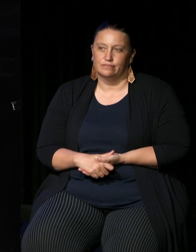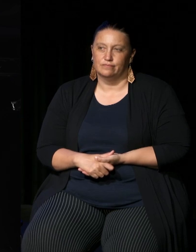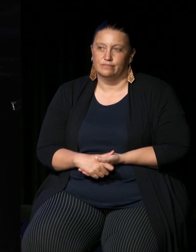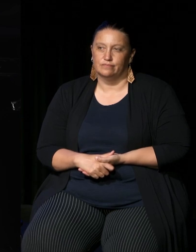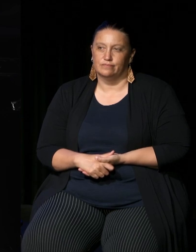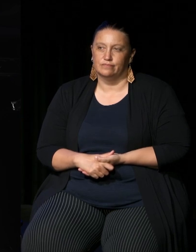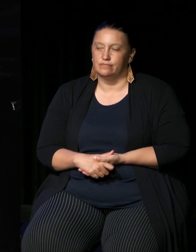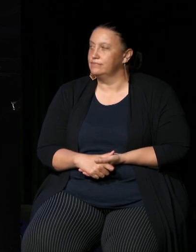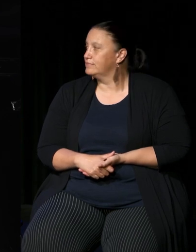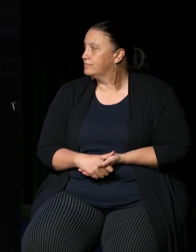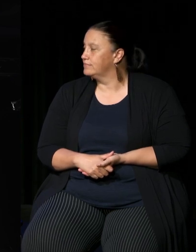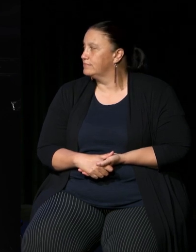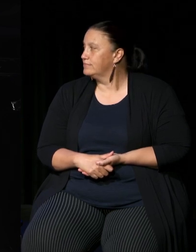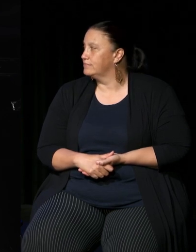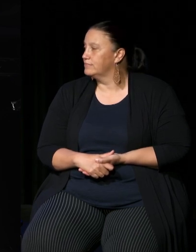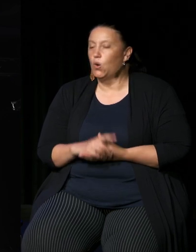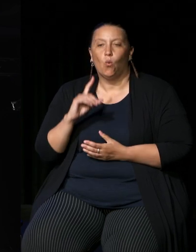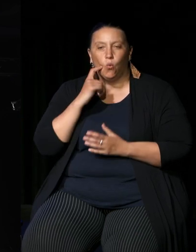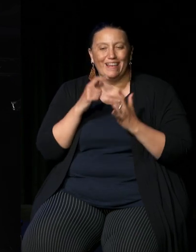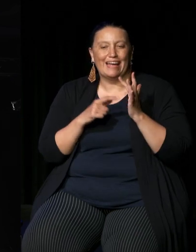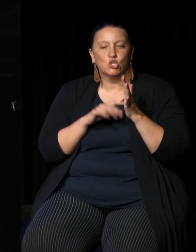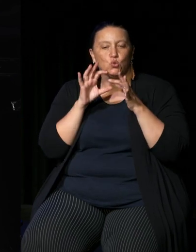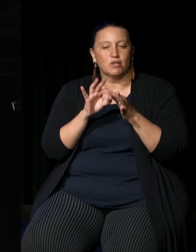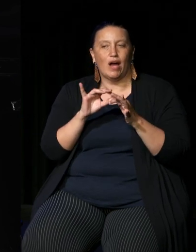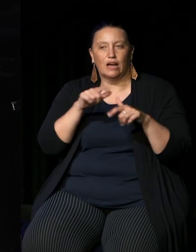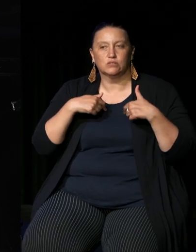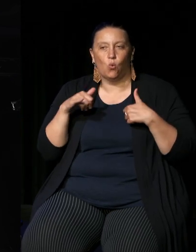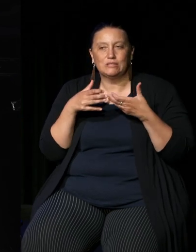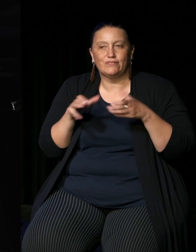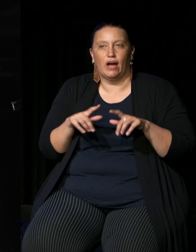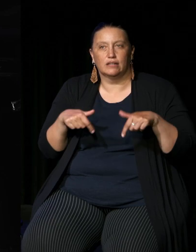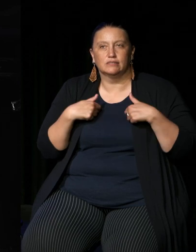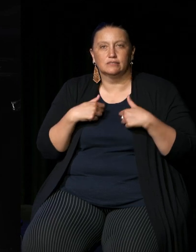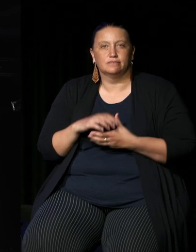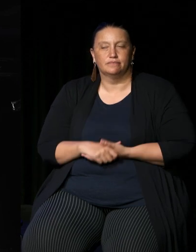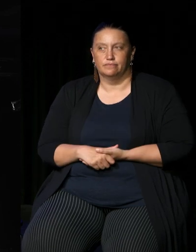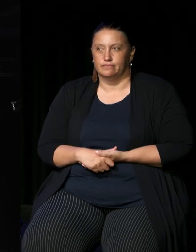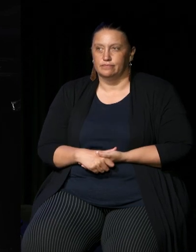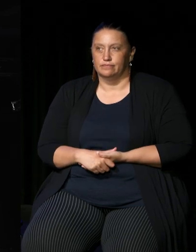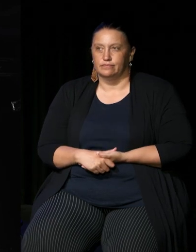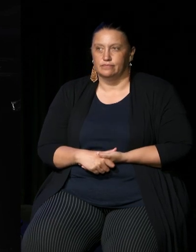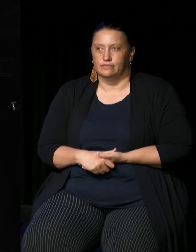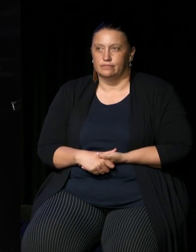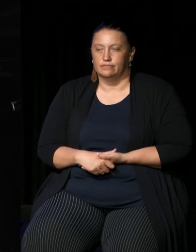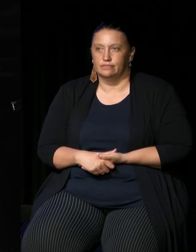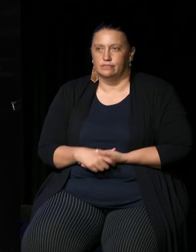uh hands for will it United will divide us as a nation a few there do all First Nations